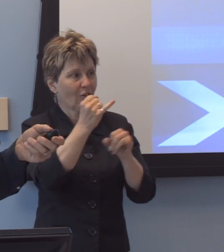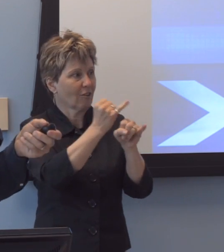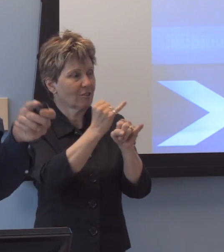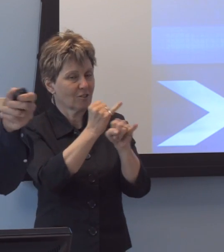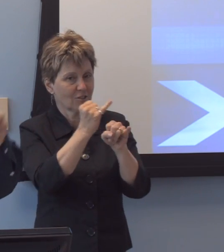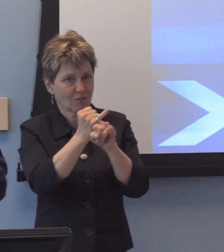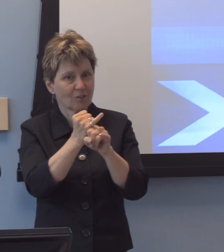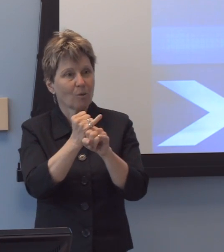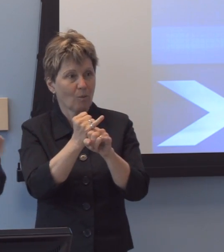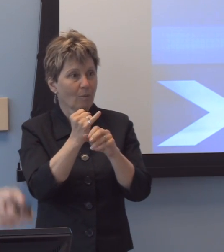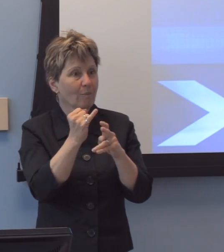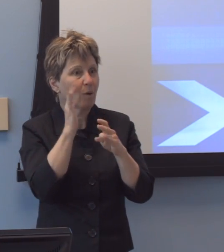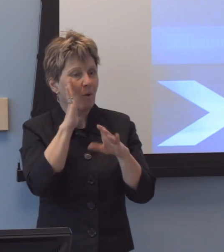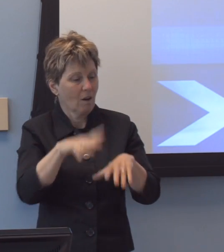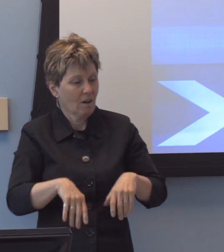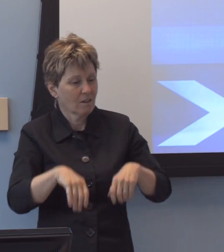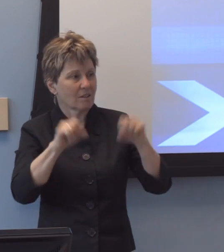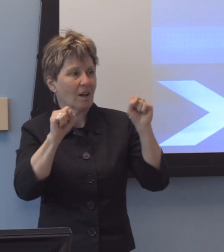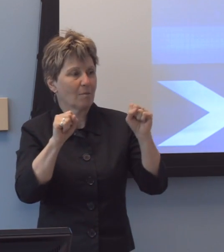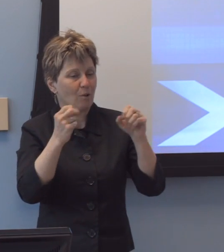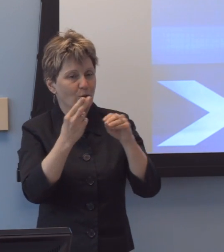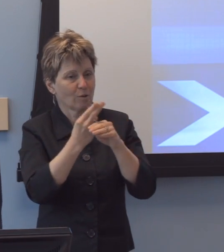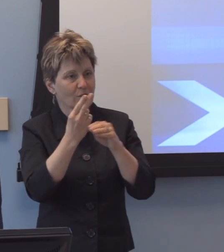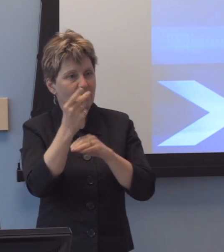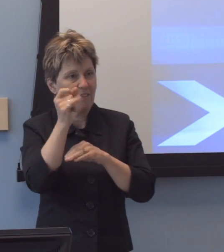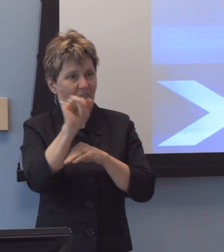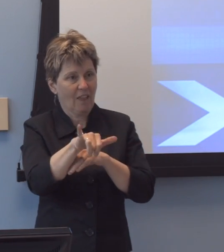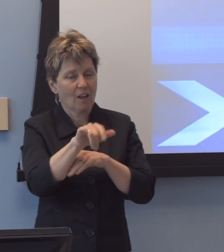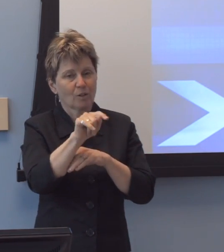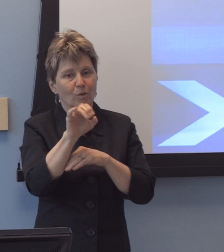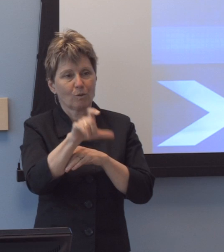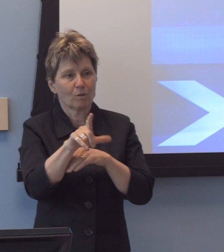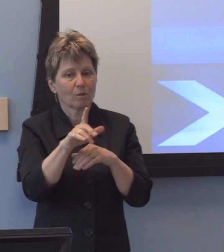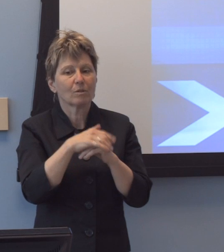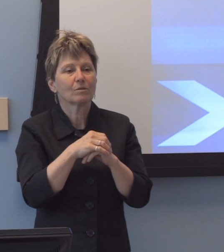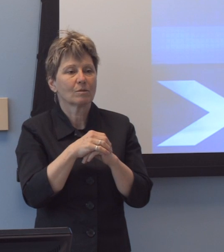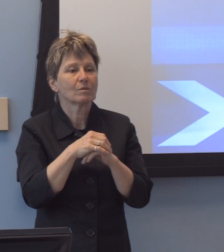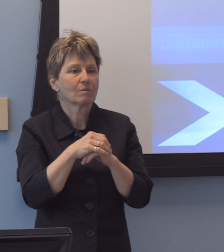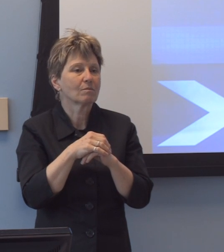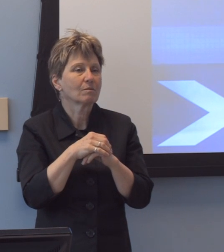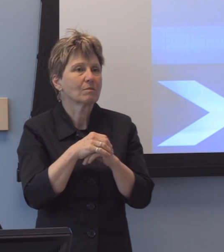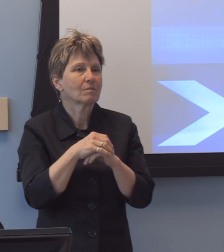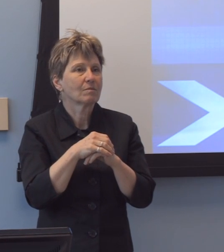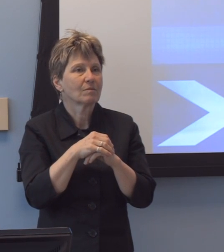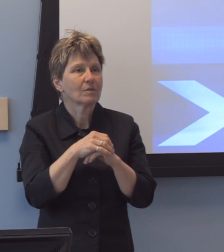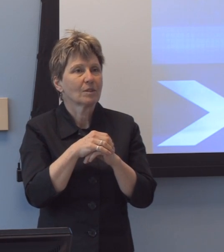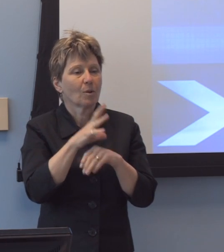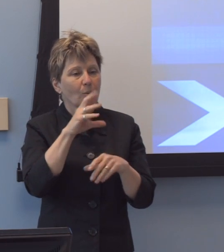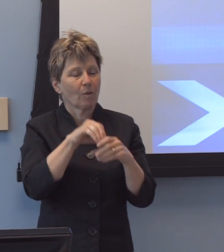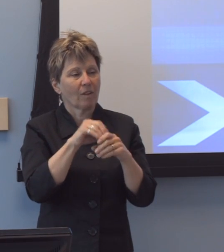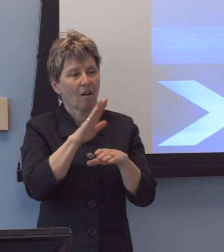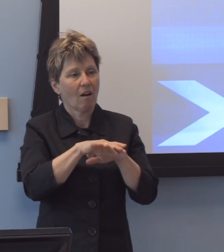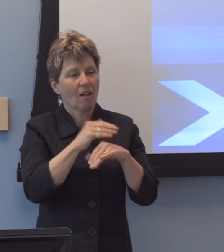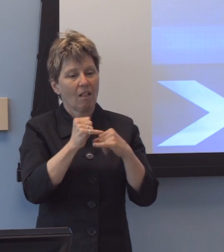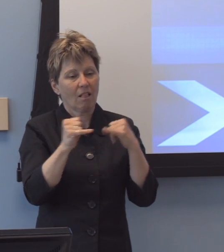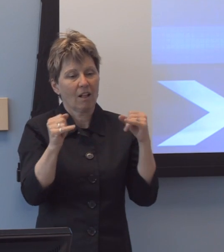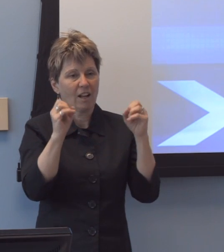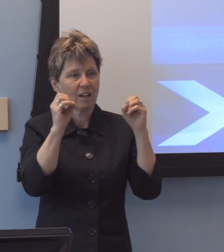may even adopt the use of this tool, uh, in their, um, online educational, uh-uh, offerings.